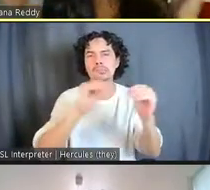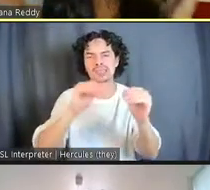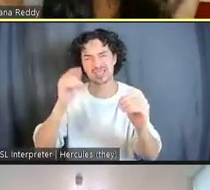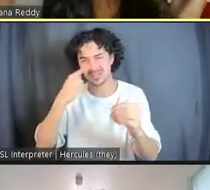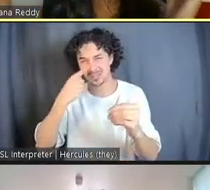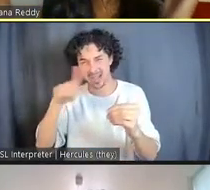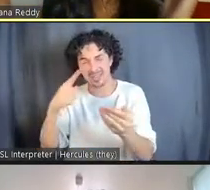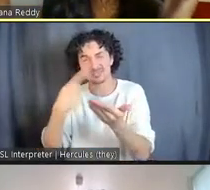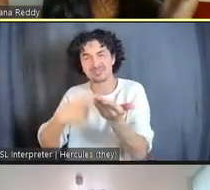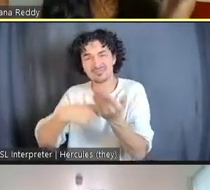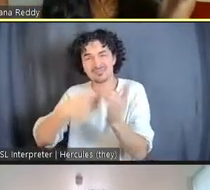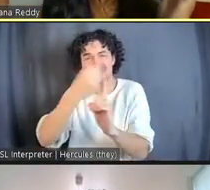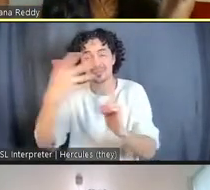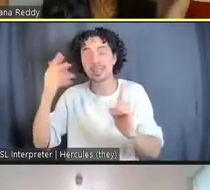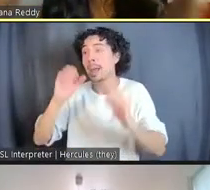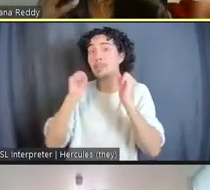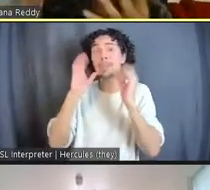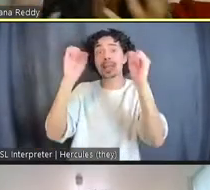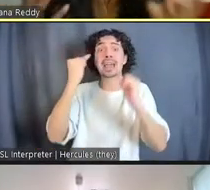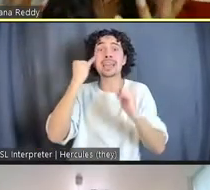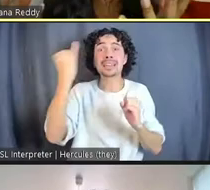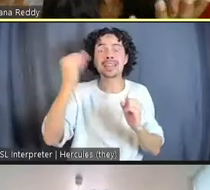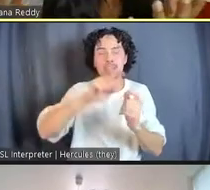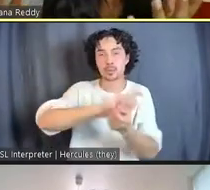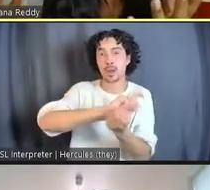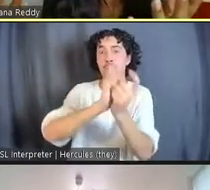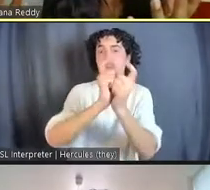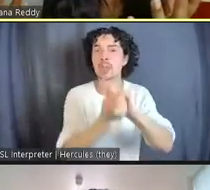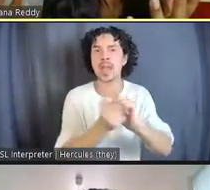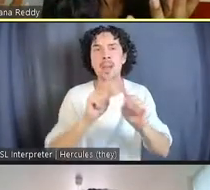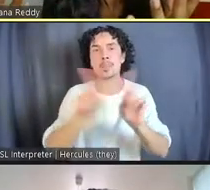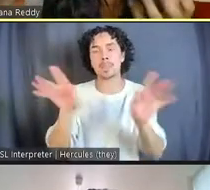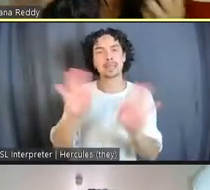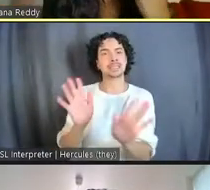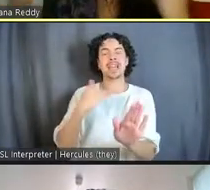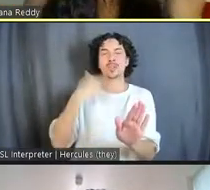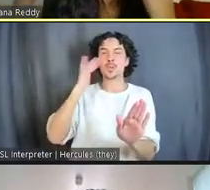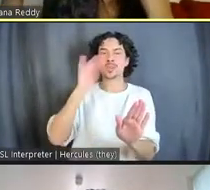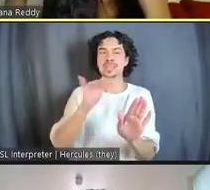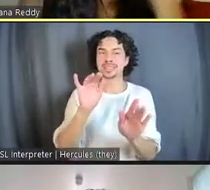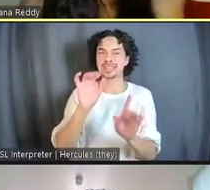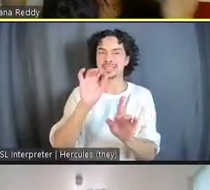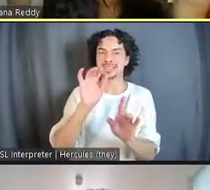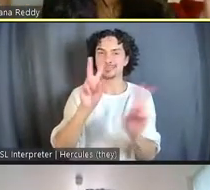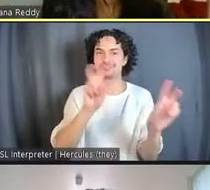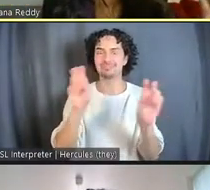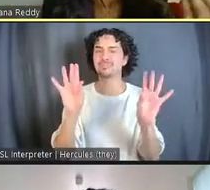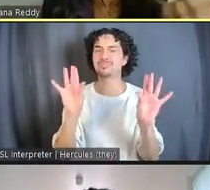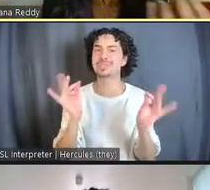amazing idea of transformation, but I also know it can be quite a contentious process with so many different people's visions.